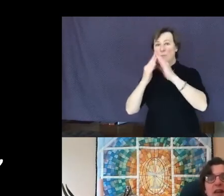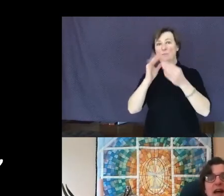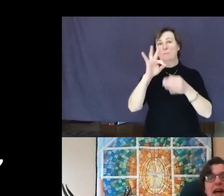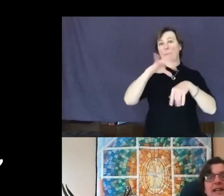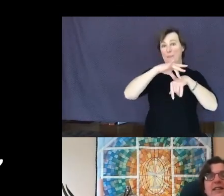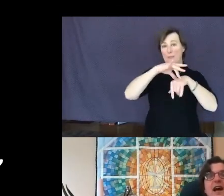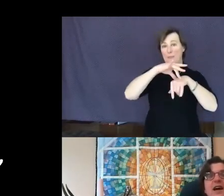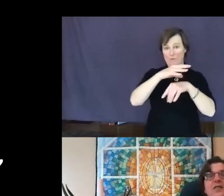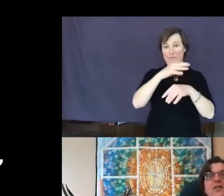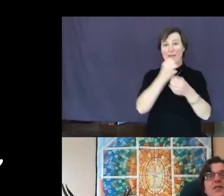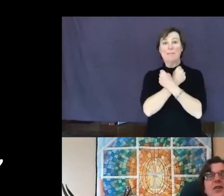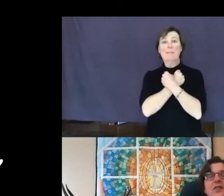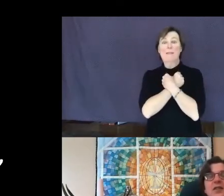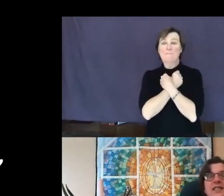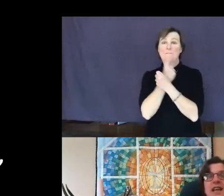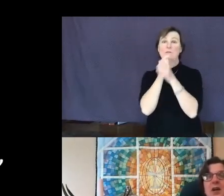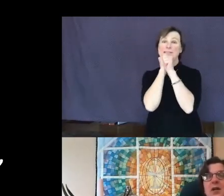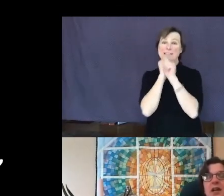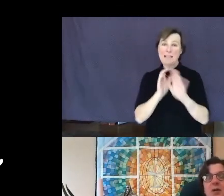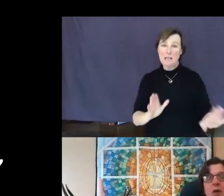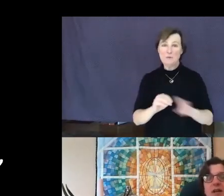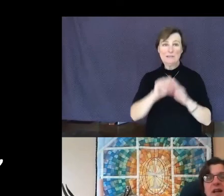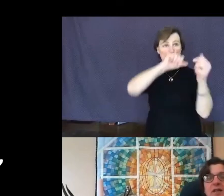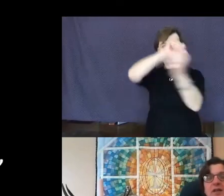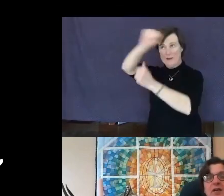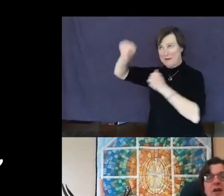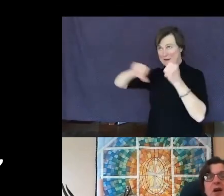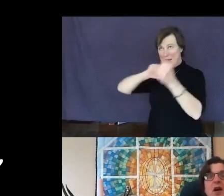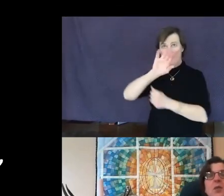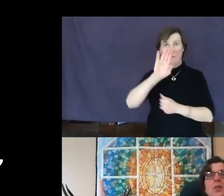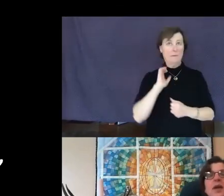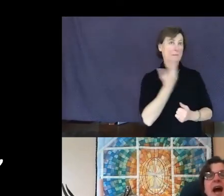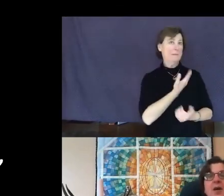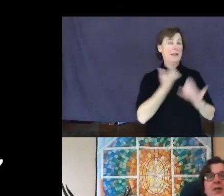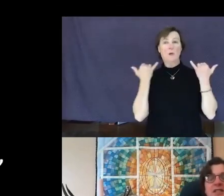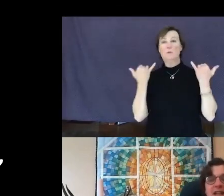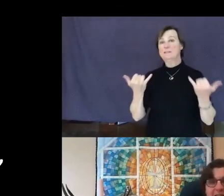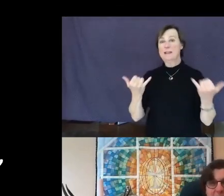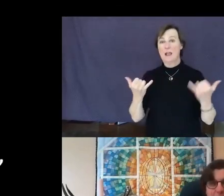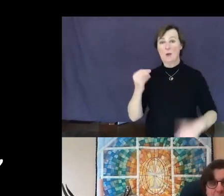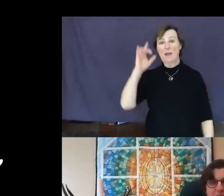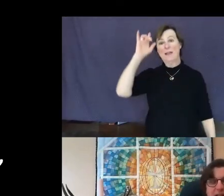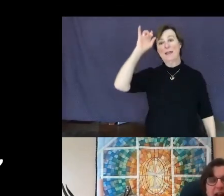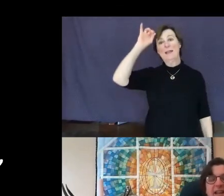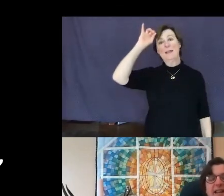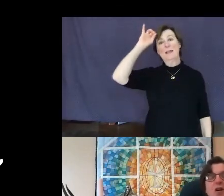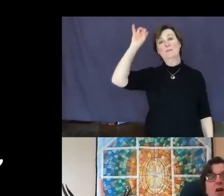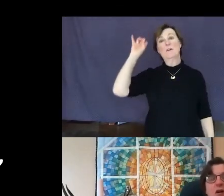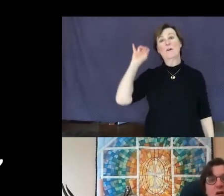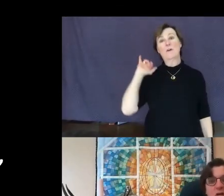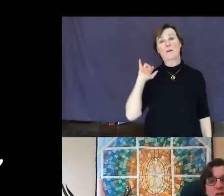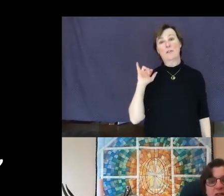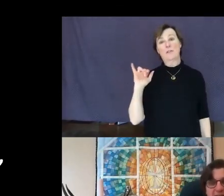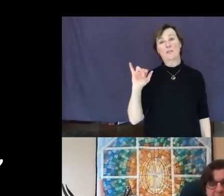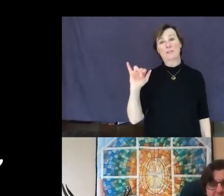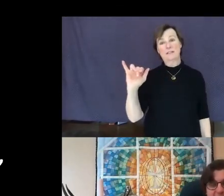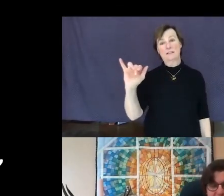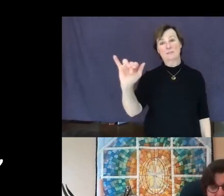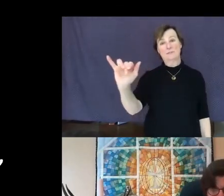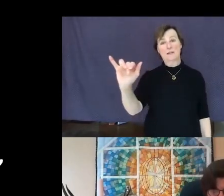and Love for the Sacred in one another be ours now, and in all the days to come."